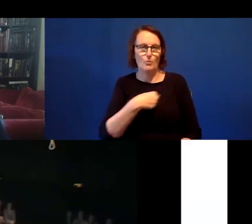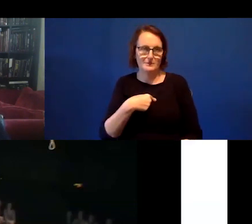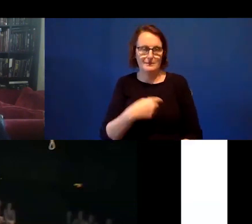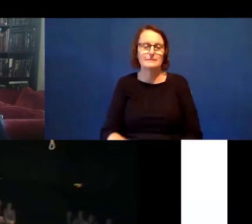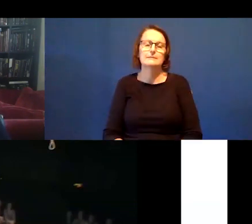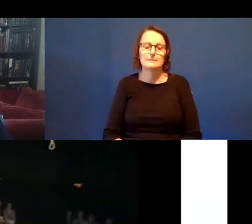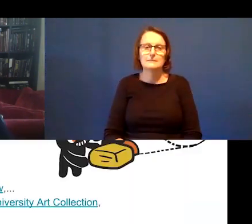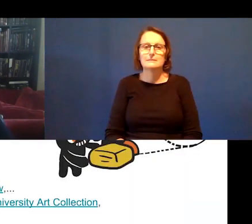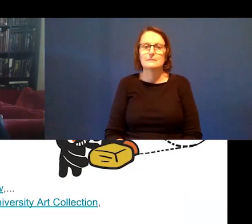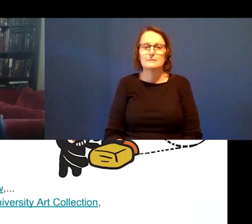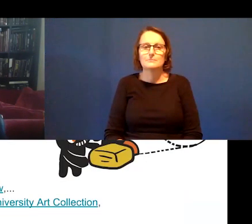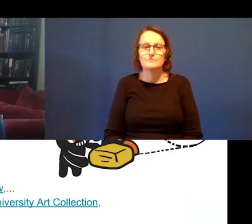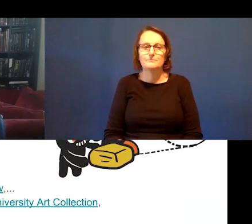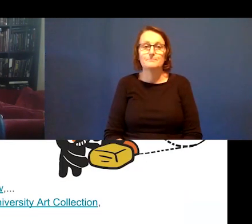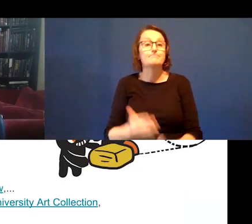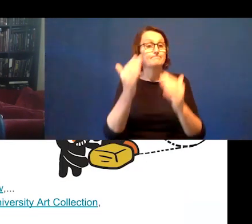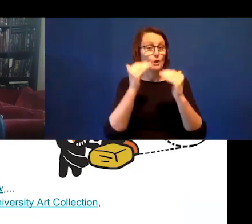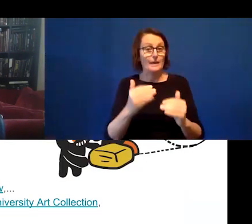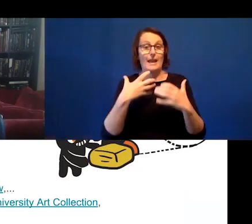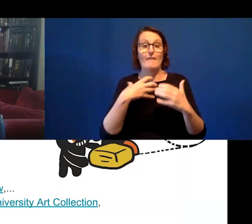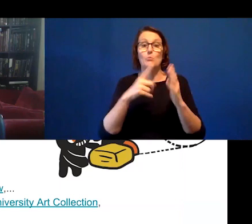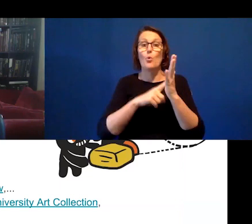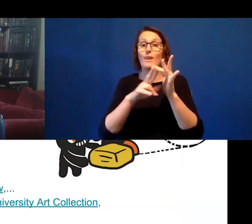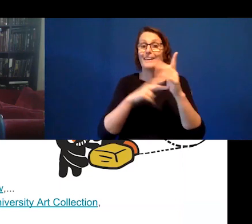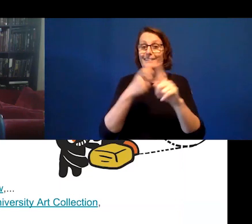more links once again.